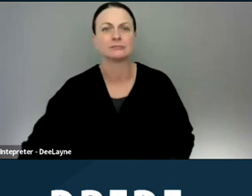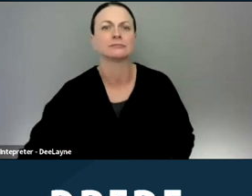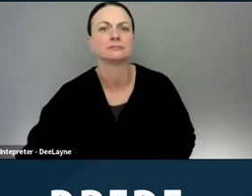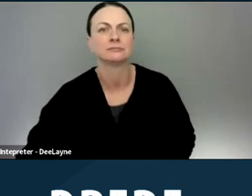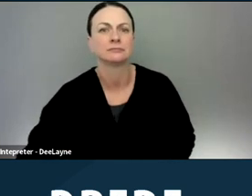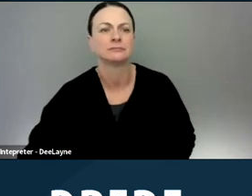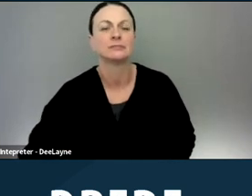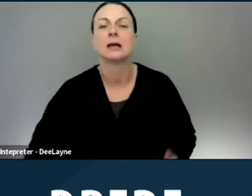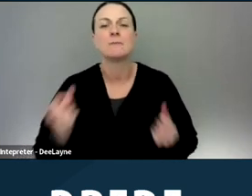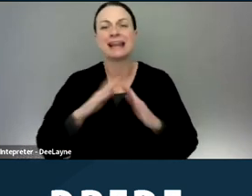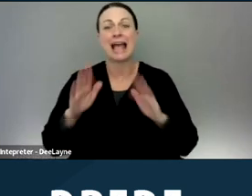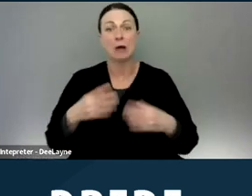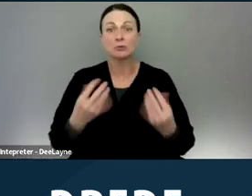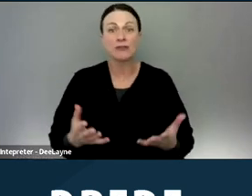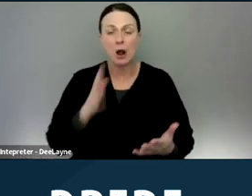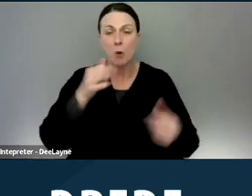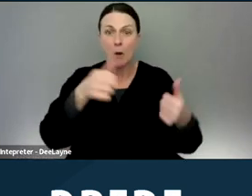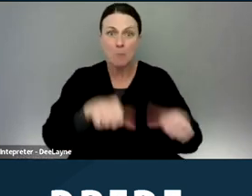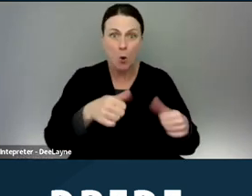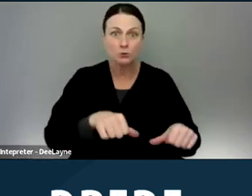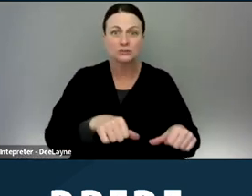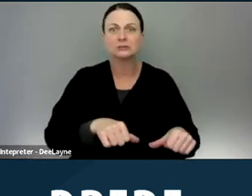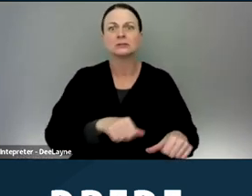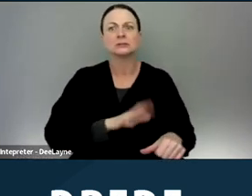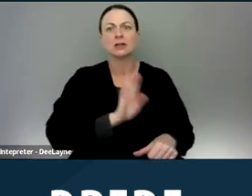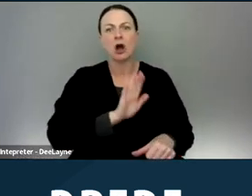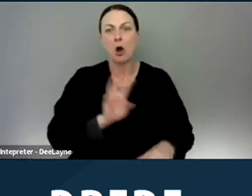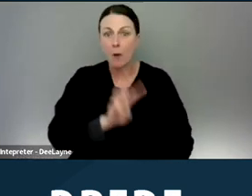that will post things either on their websites and so forth.